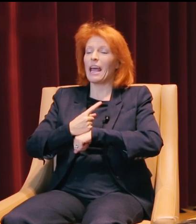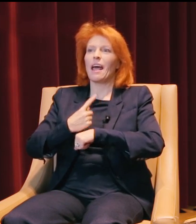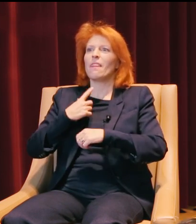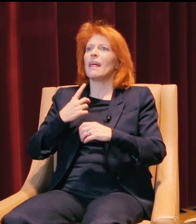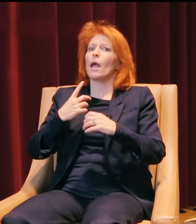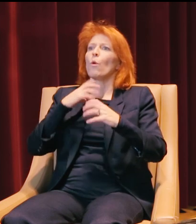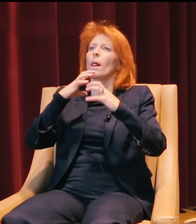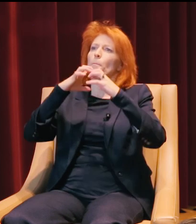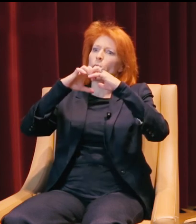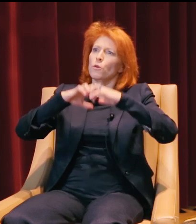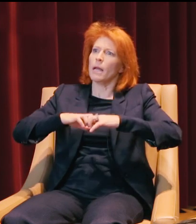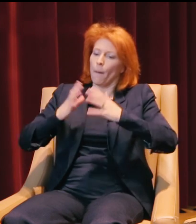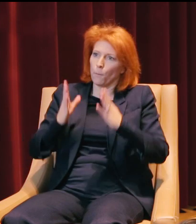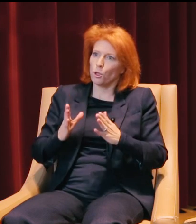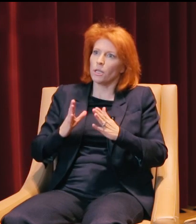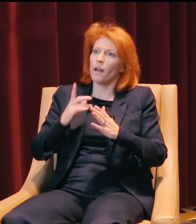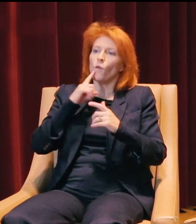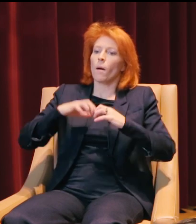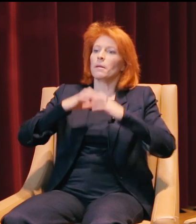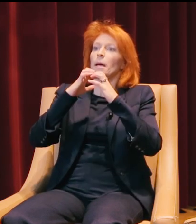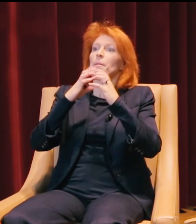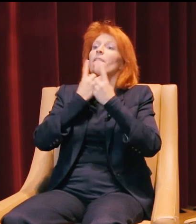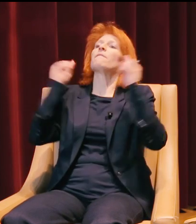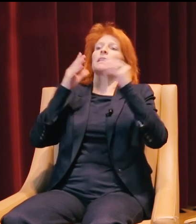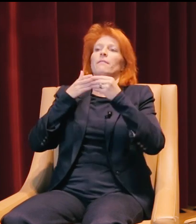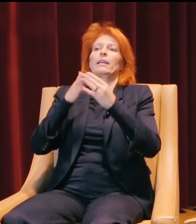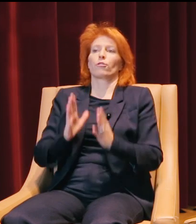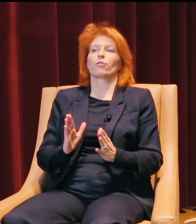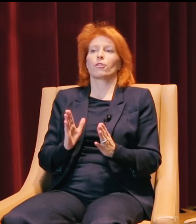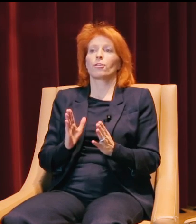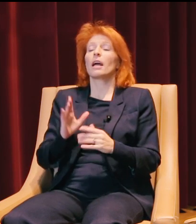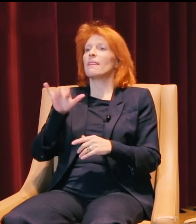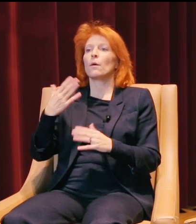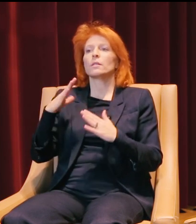to build you up to make you a better leader, a more effective leader. And that was the greatest take-away